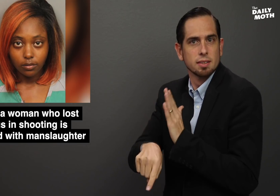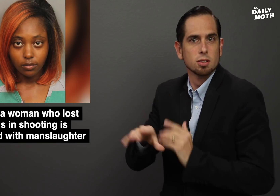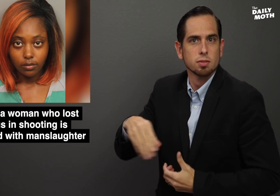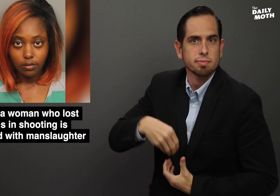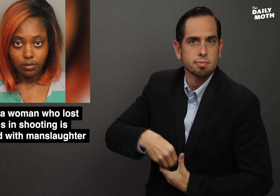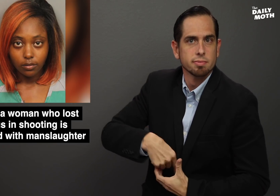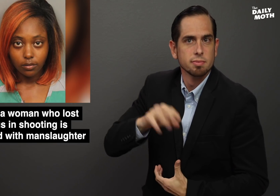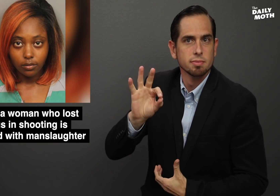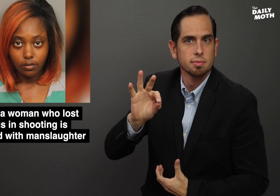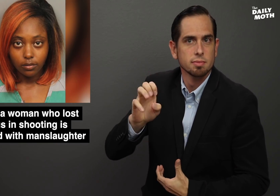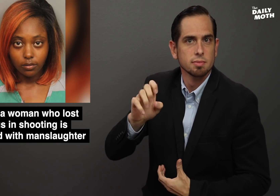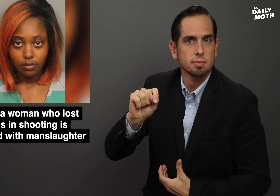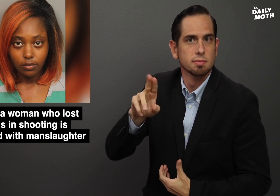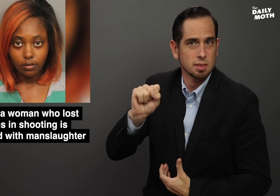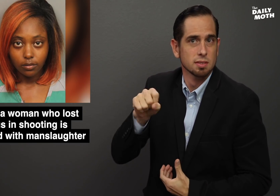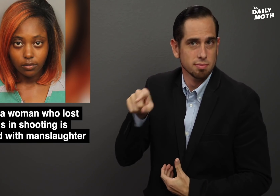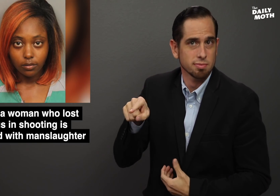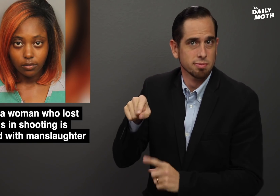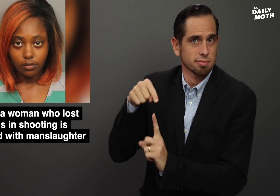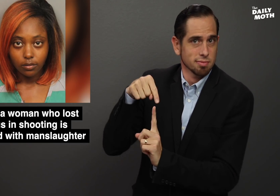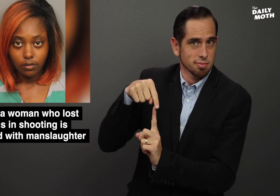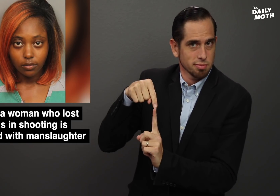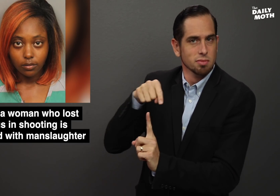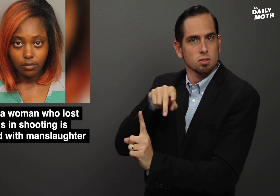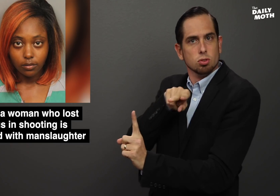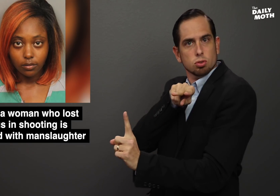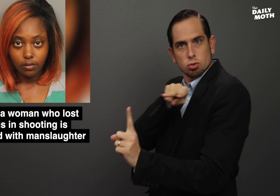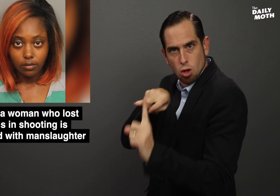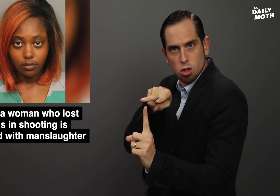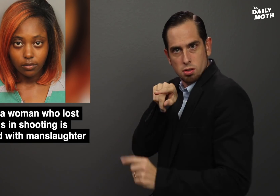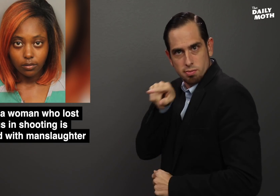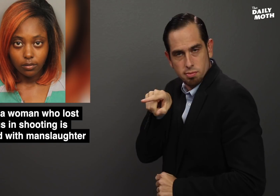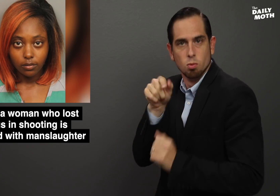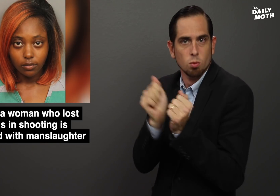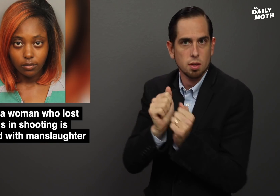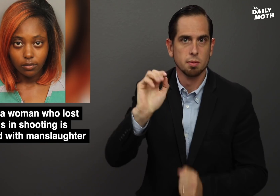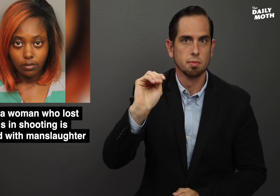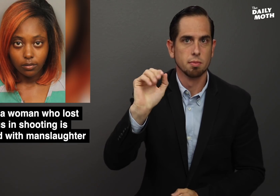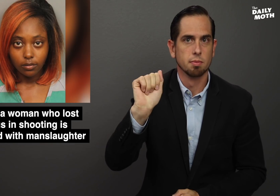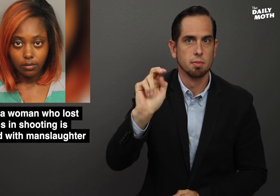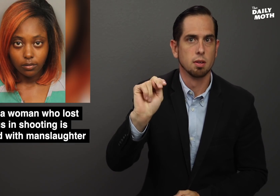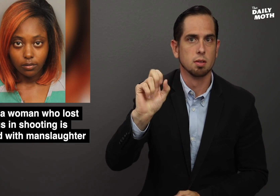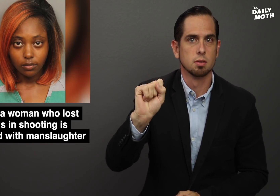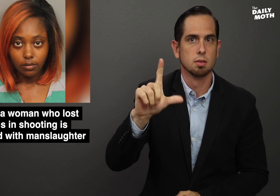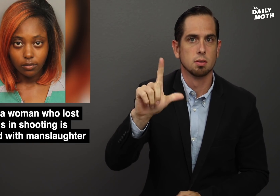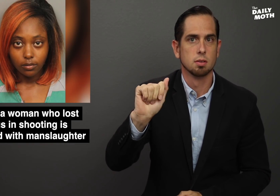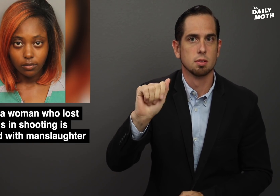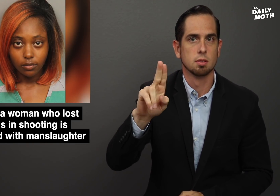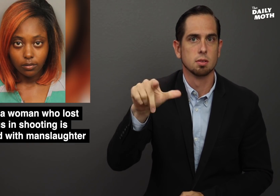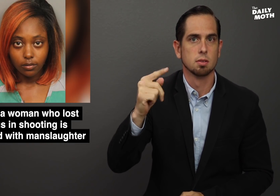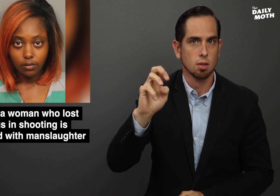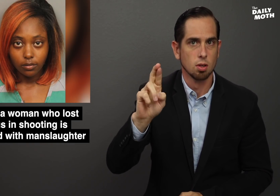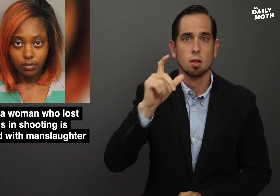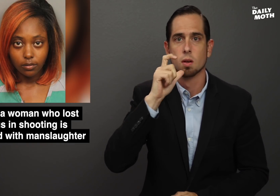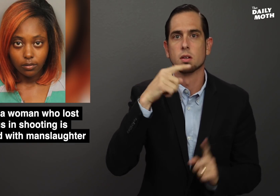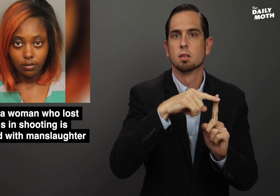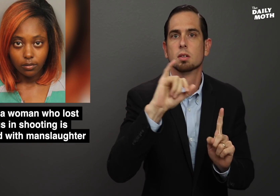killing the fetus, was charged with manslaughter